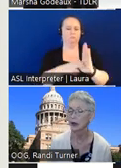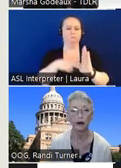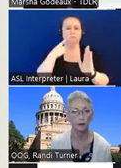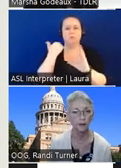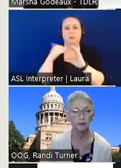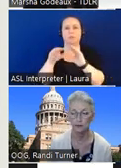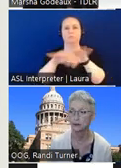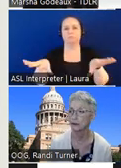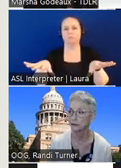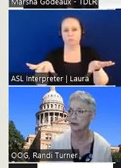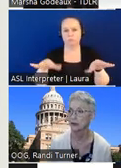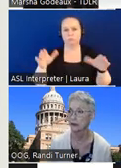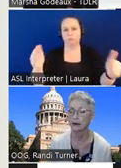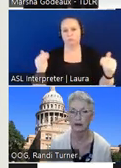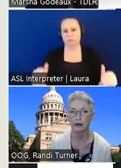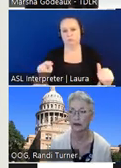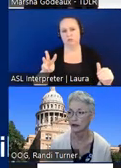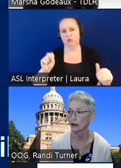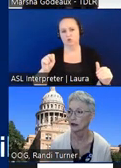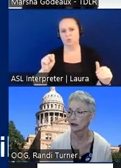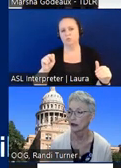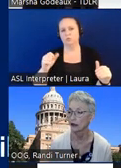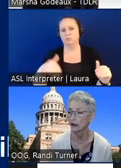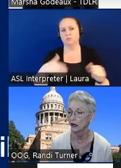okay and then the news feed starts right after that